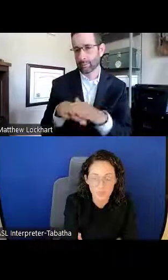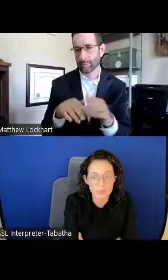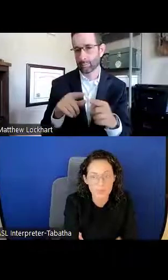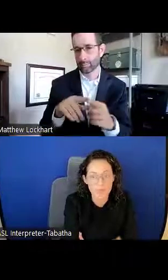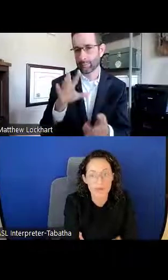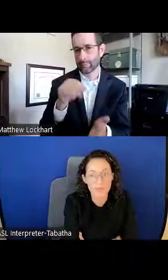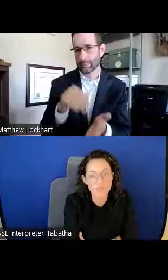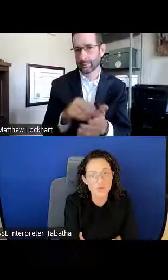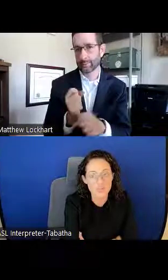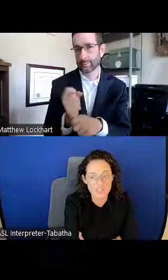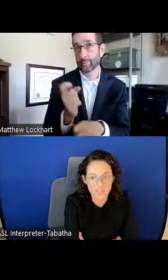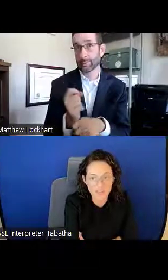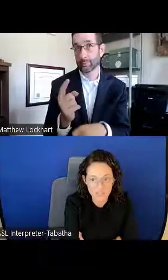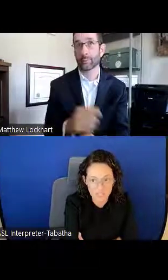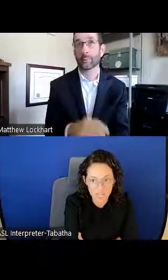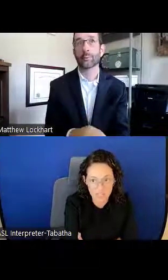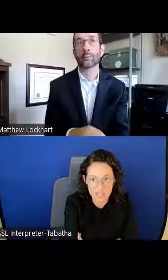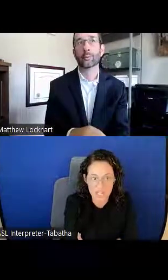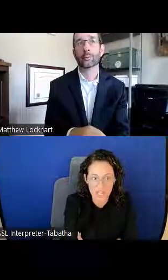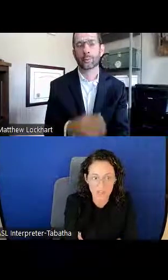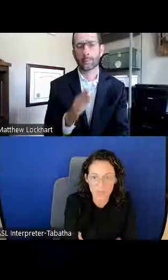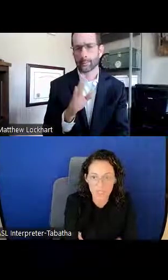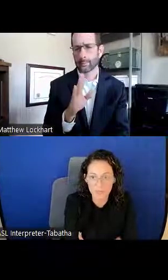We pay up to $50,000 annually.